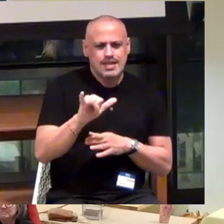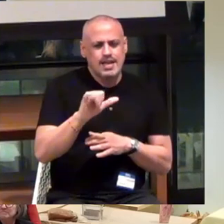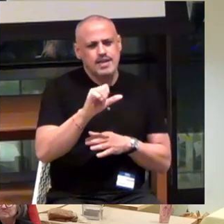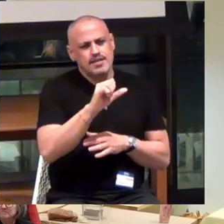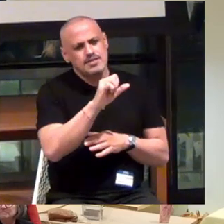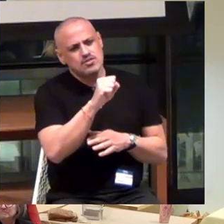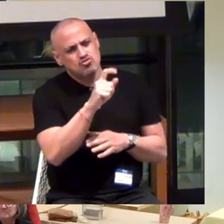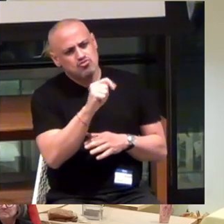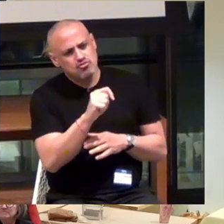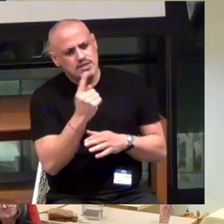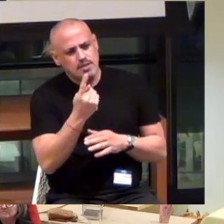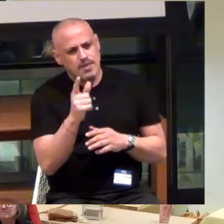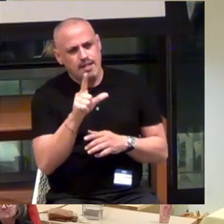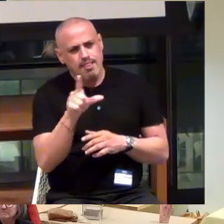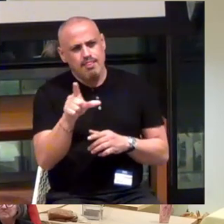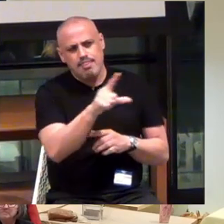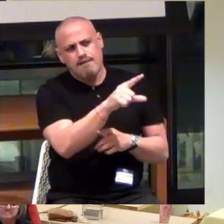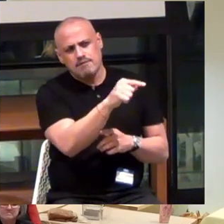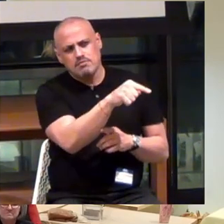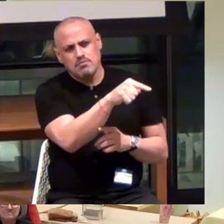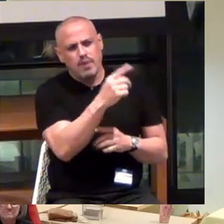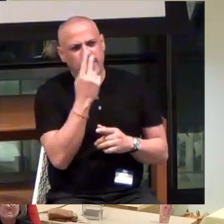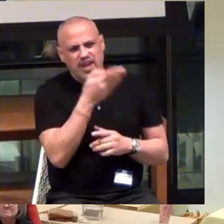That there's something on the left.